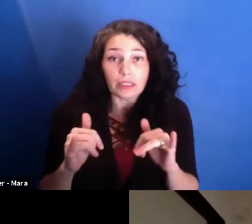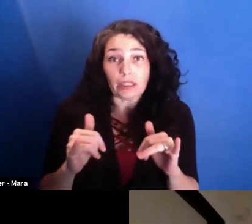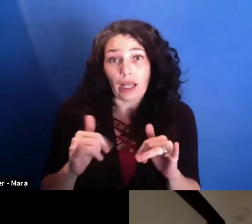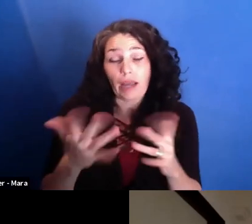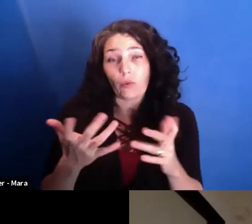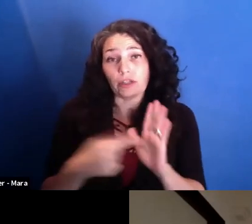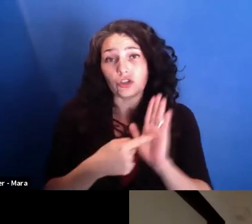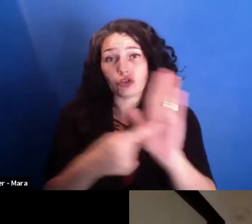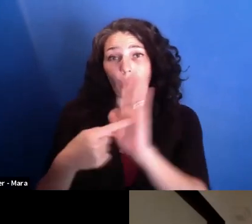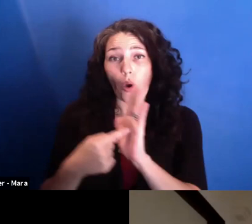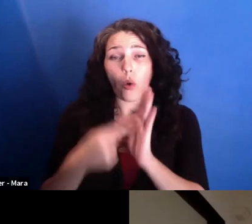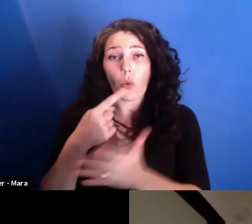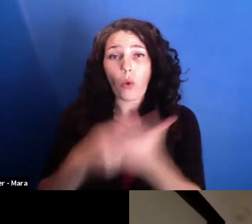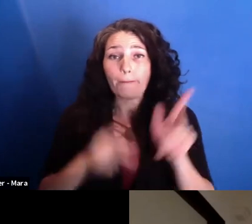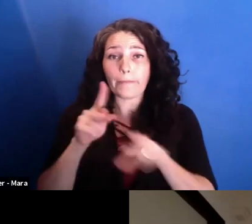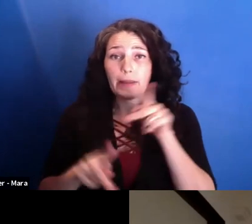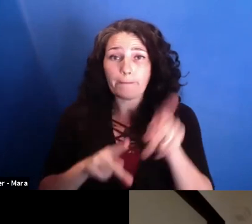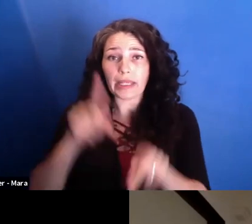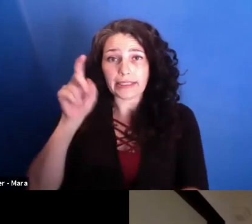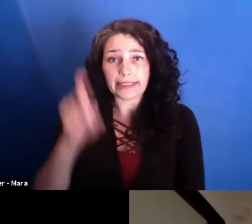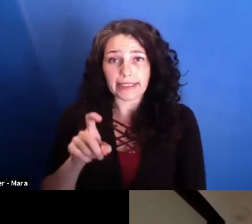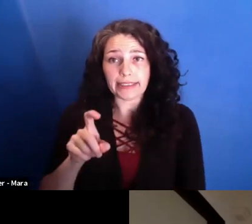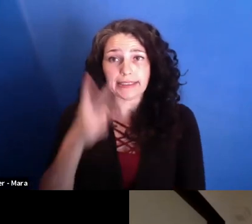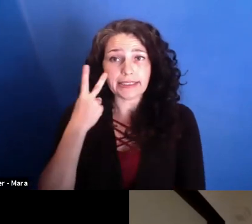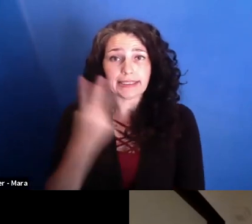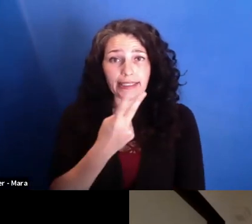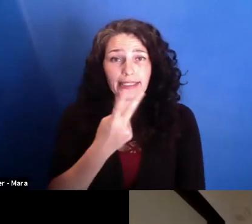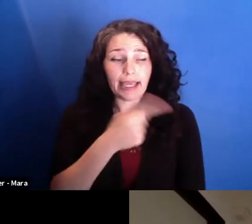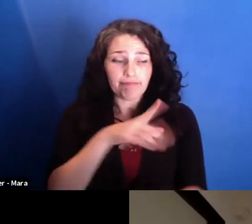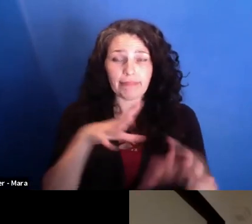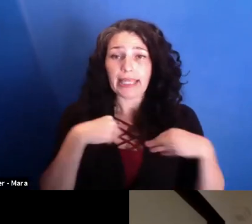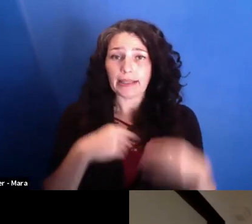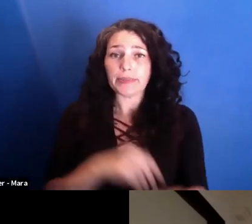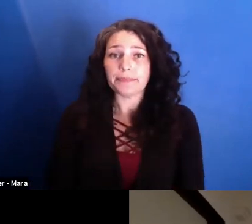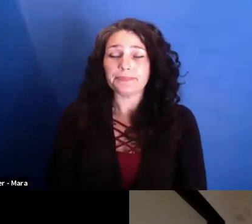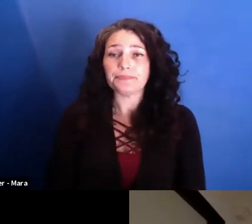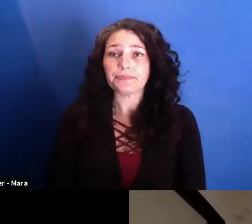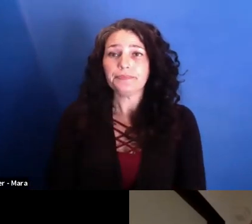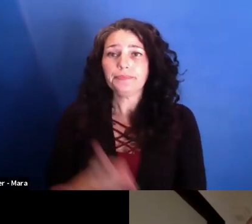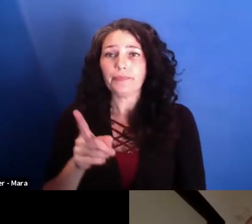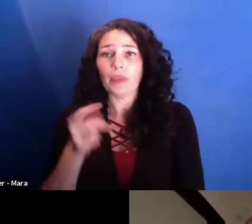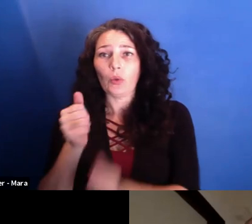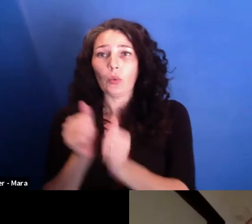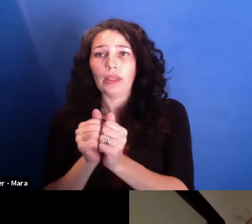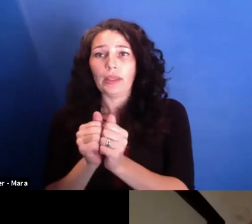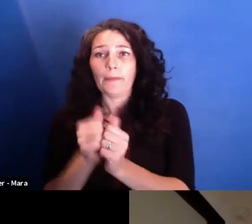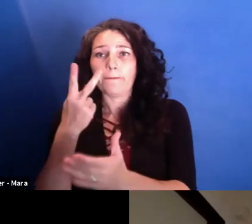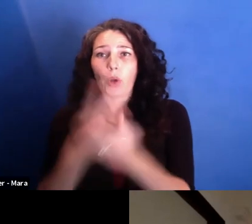And he accepted that. He never saw the film until it was finished. With both of your subjects, did you ever get the sense